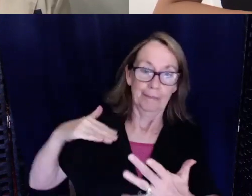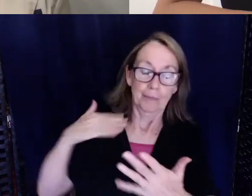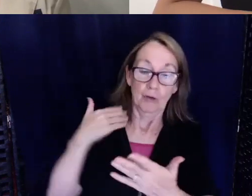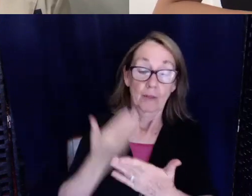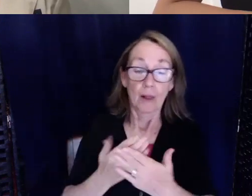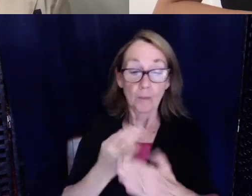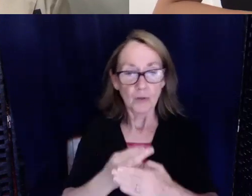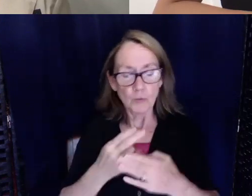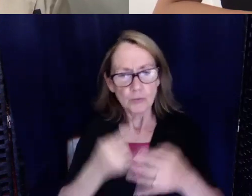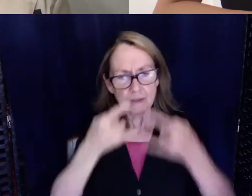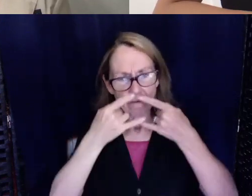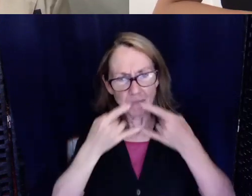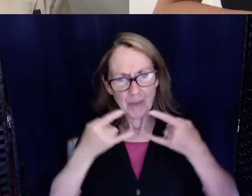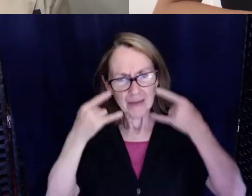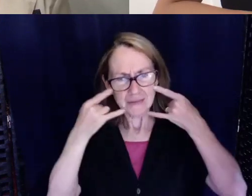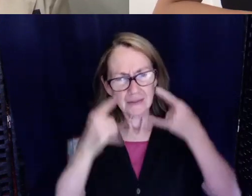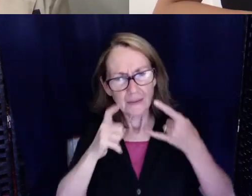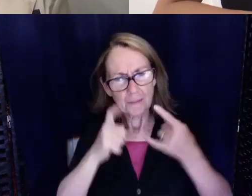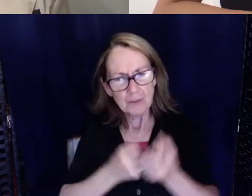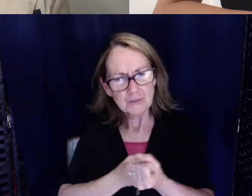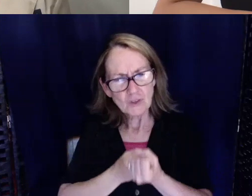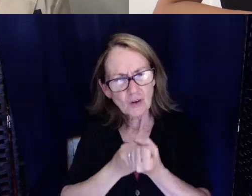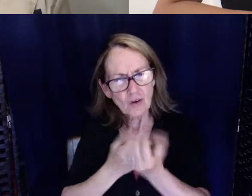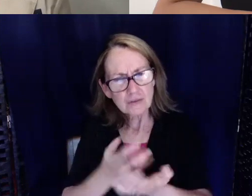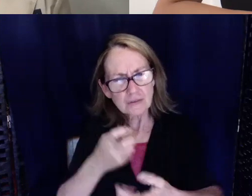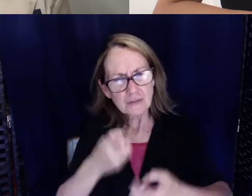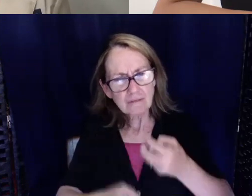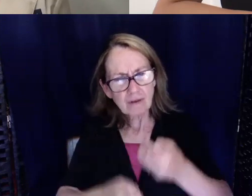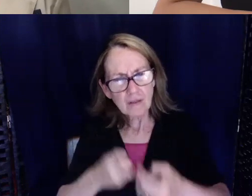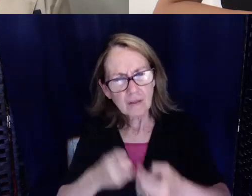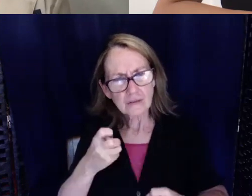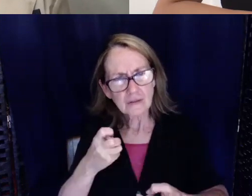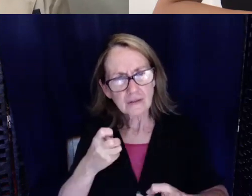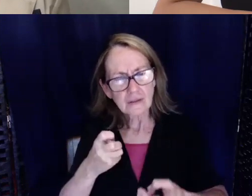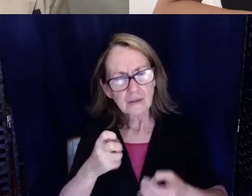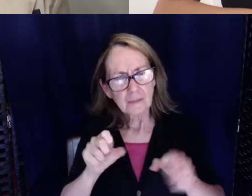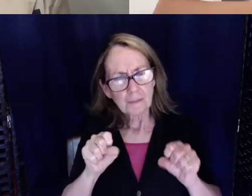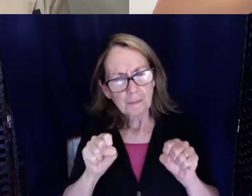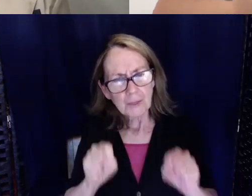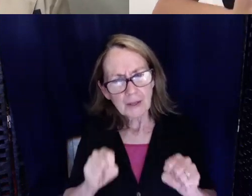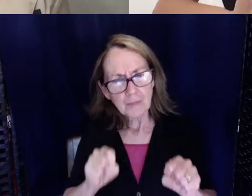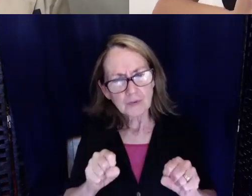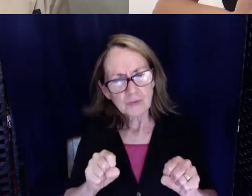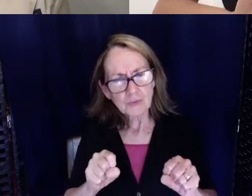individual must cause some difficulty in being able to